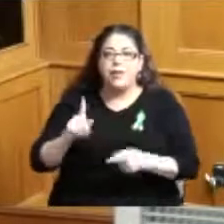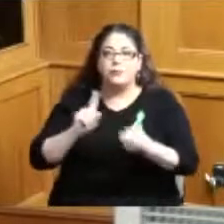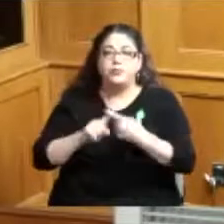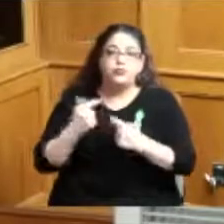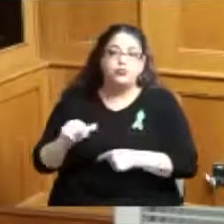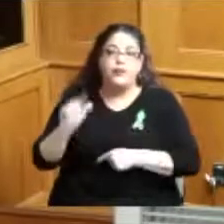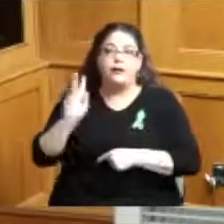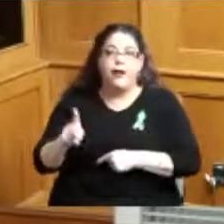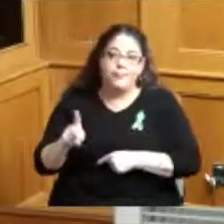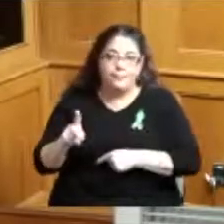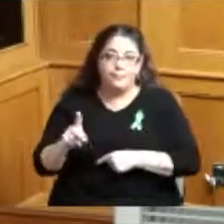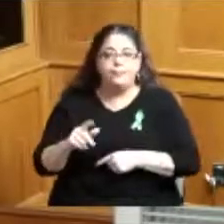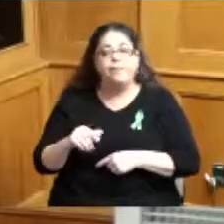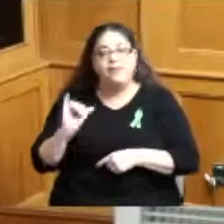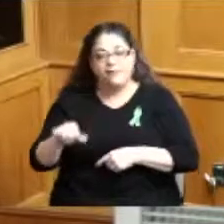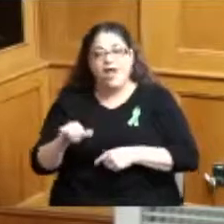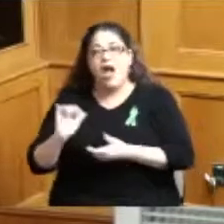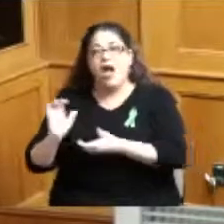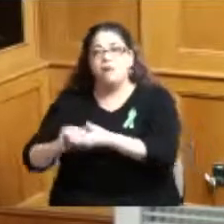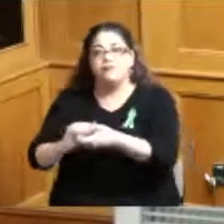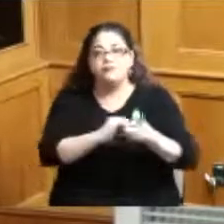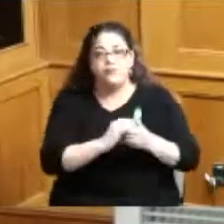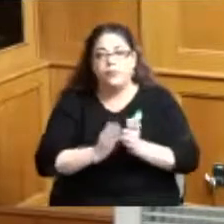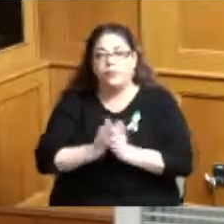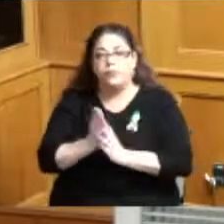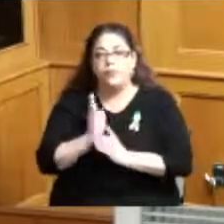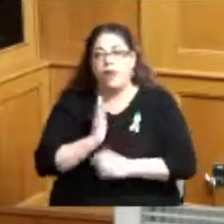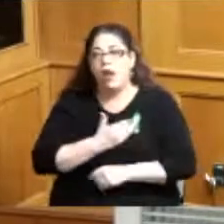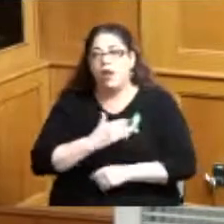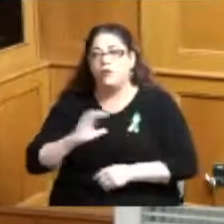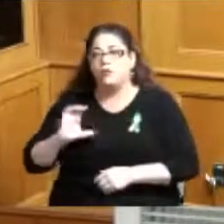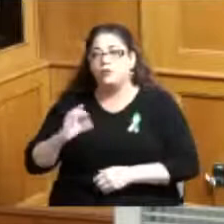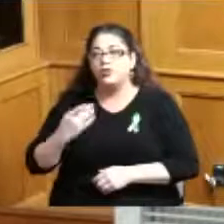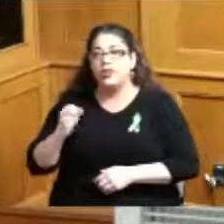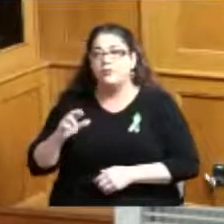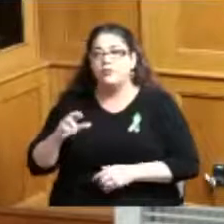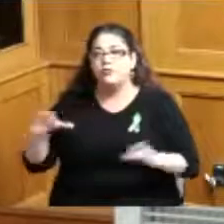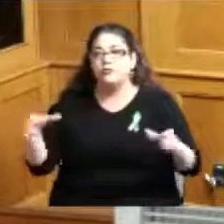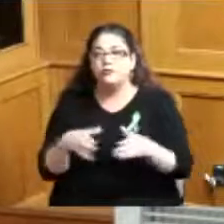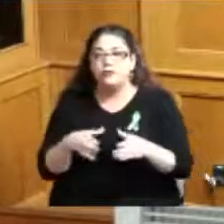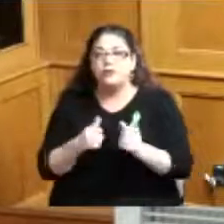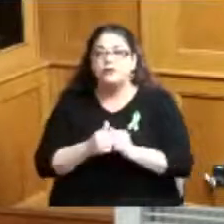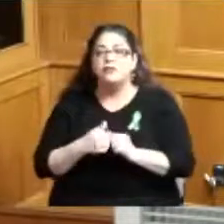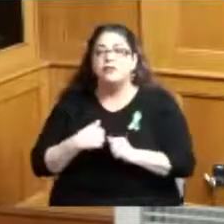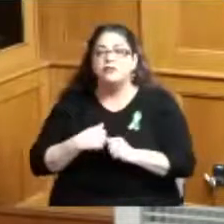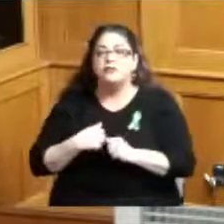connects businesses through our chamber with programming to eliminate littering and and